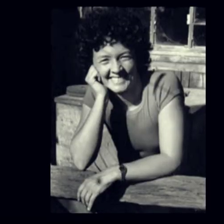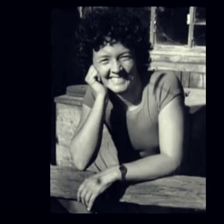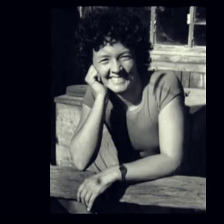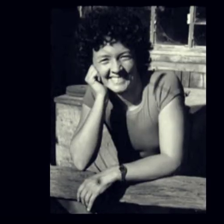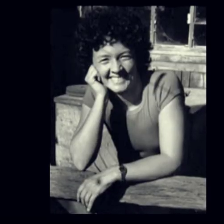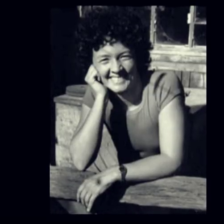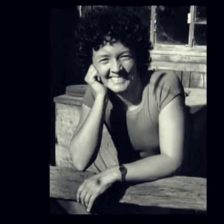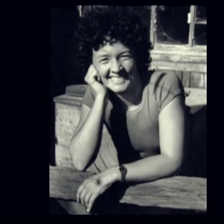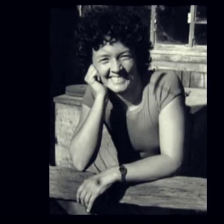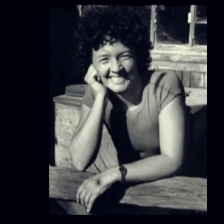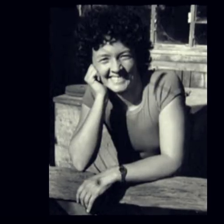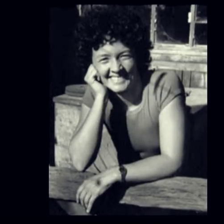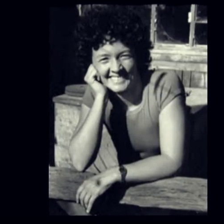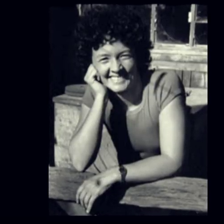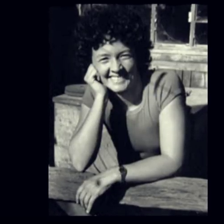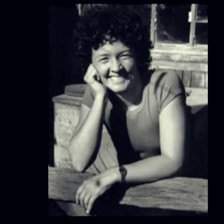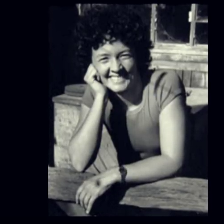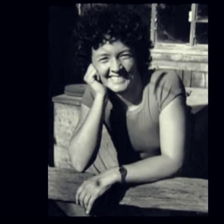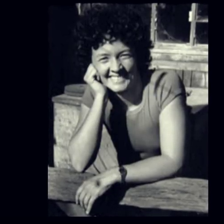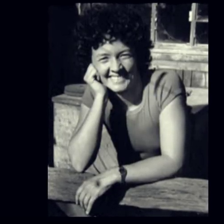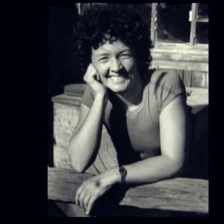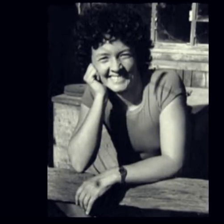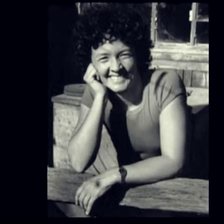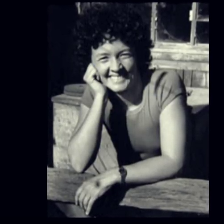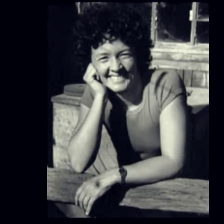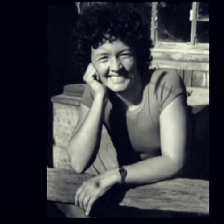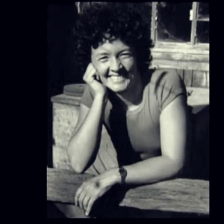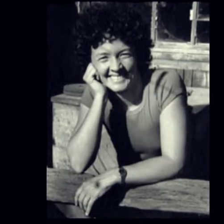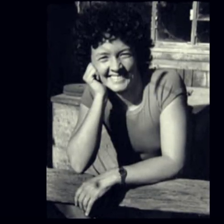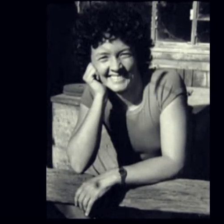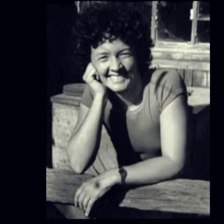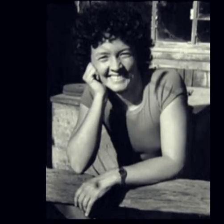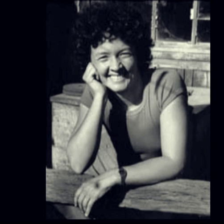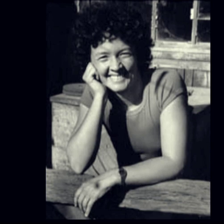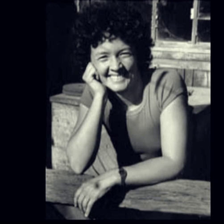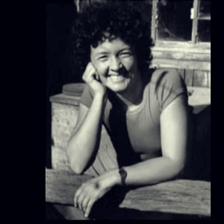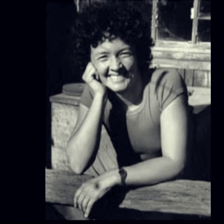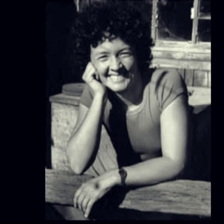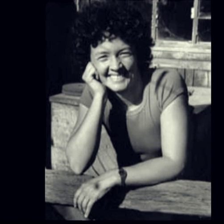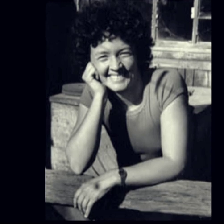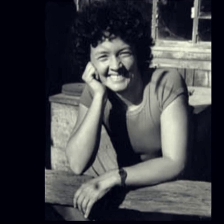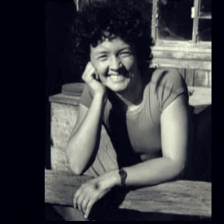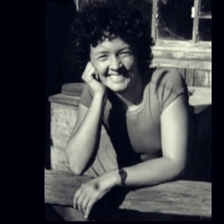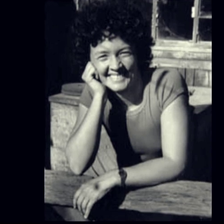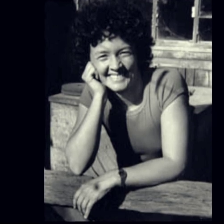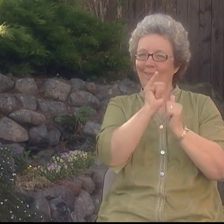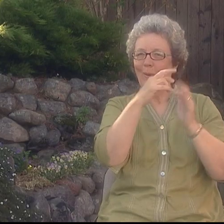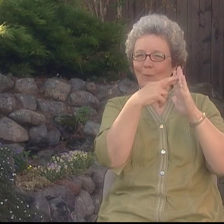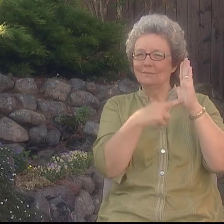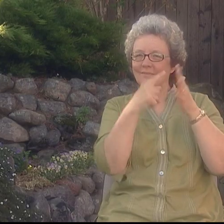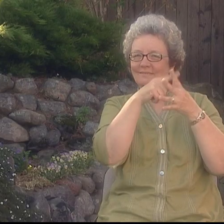figuring out which rules, like subject, verb, object, order, signing in cycles, how things worked spatially.